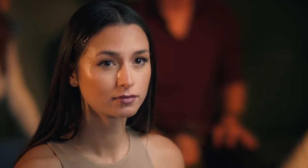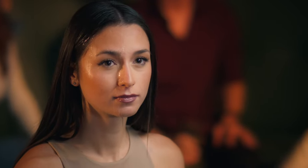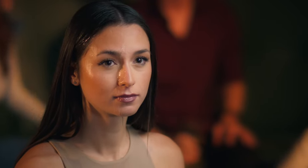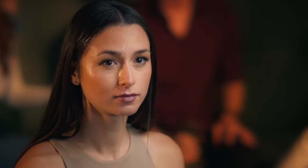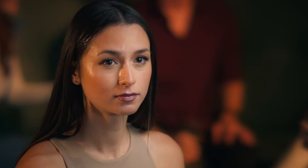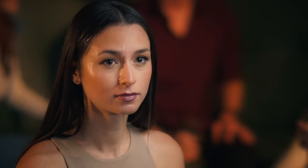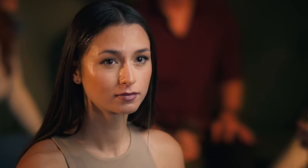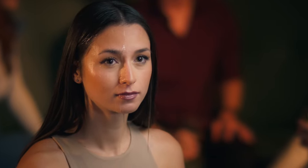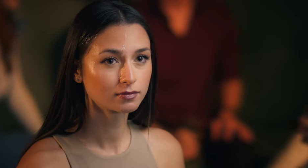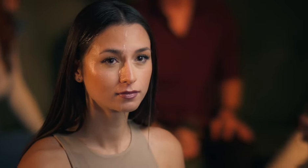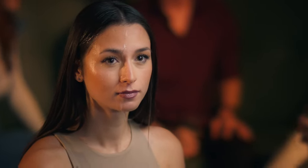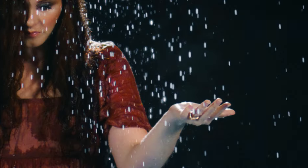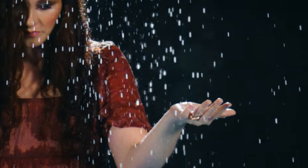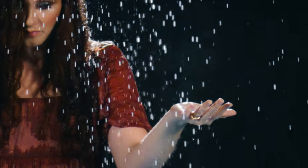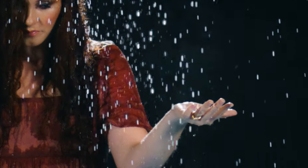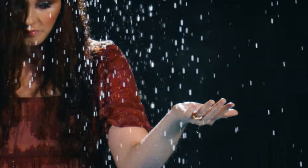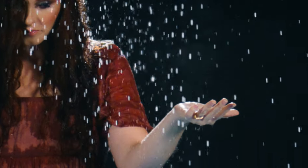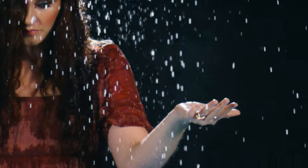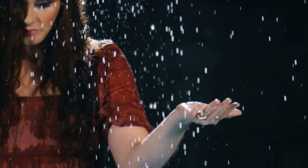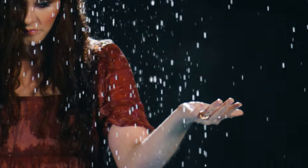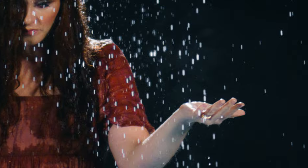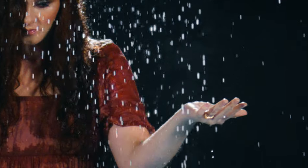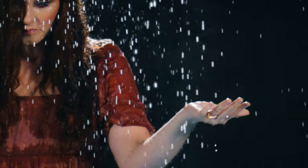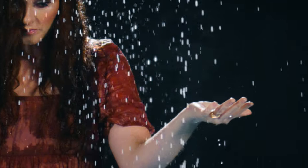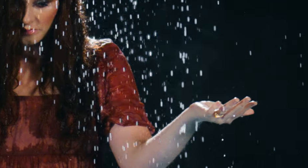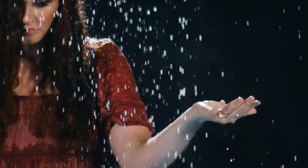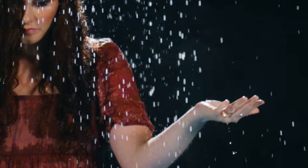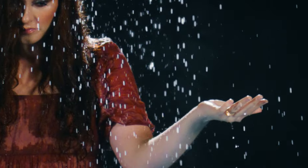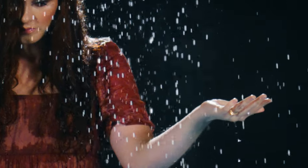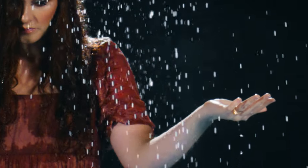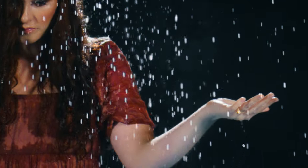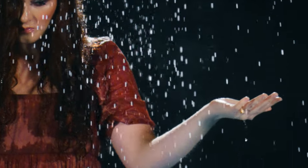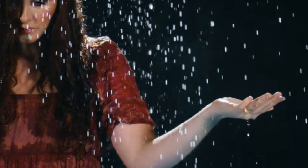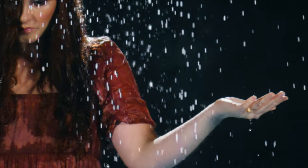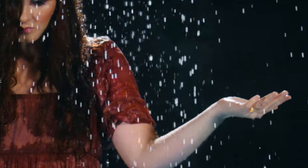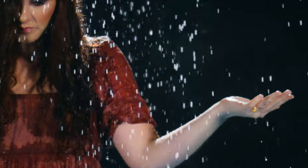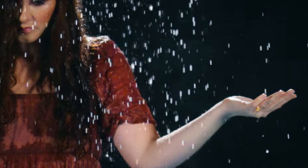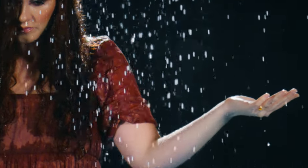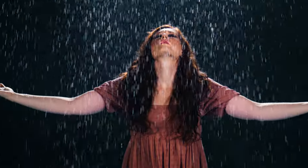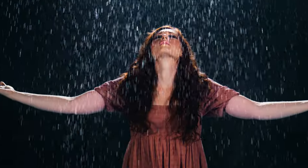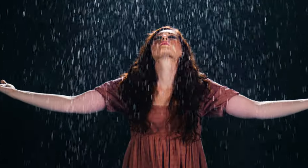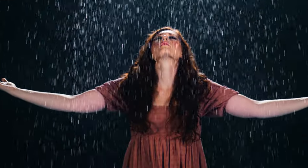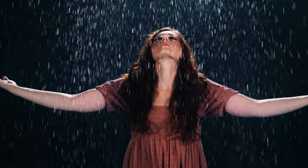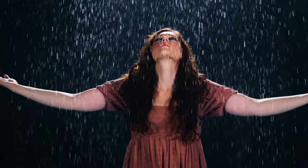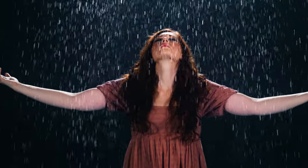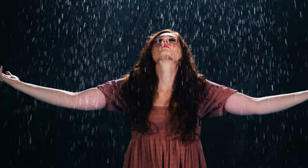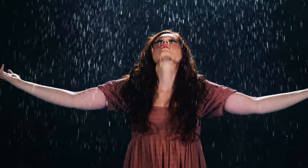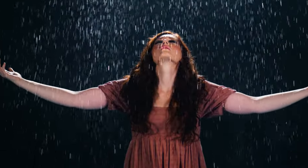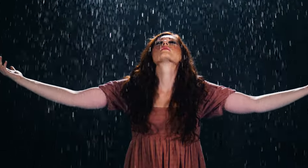Ooh, give me something